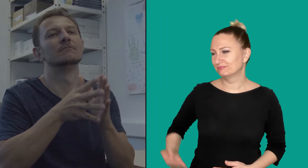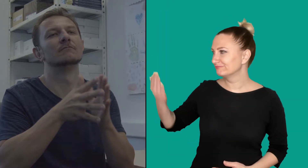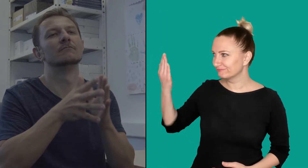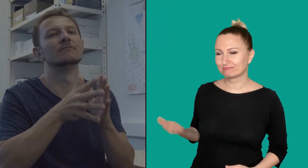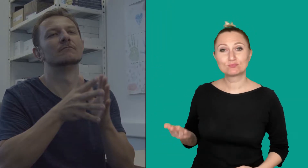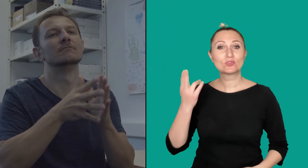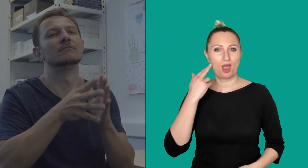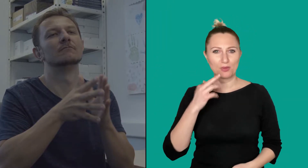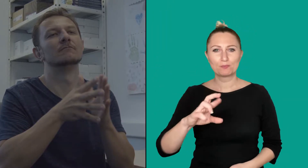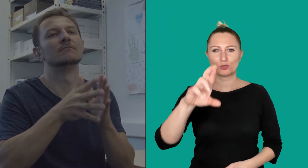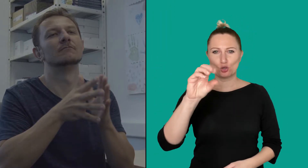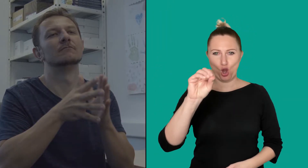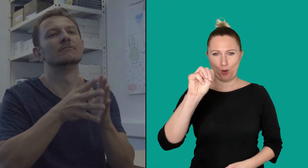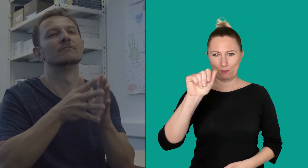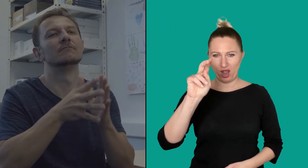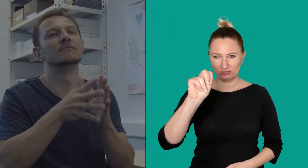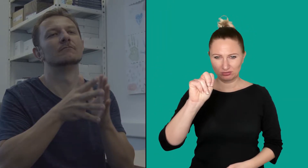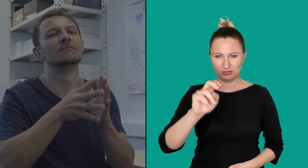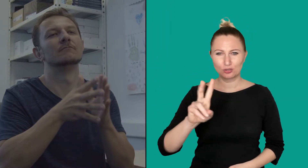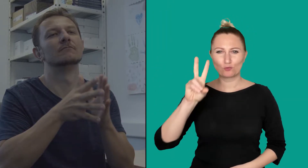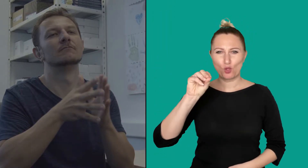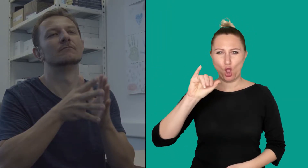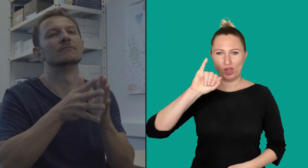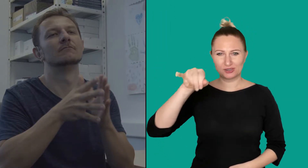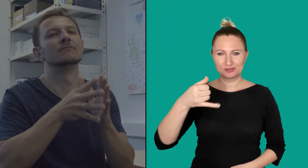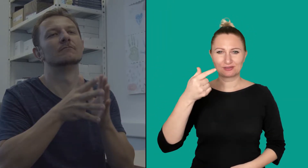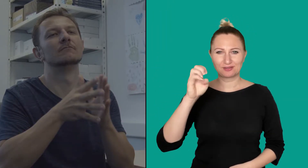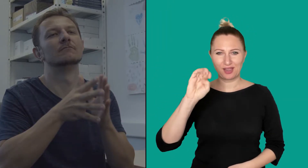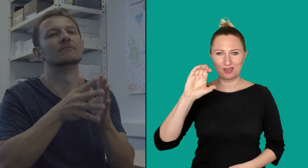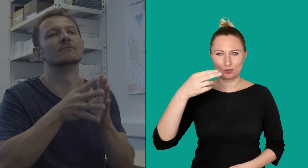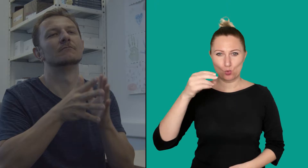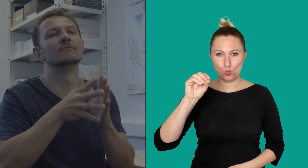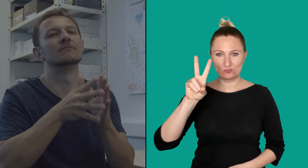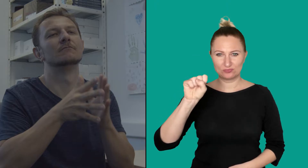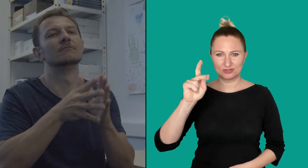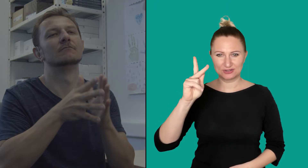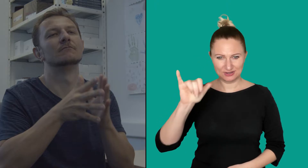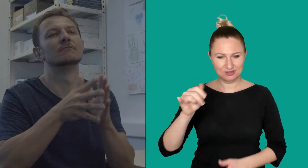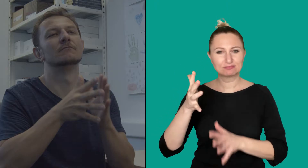This is Roman Vojtechovský